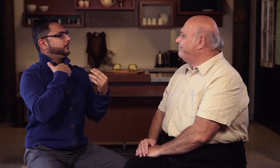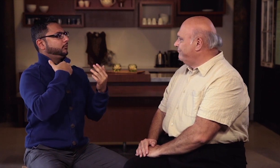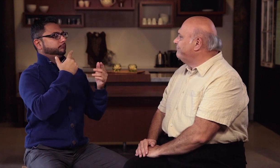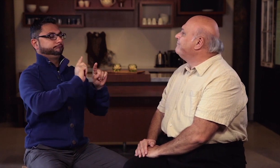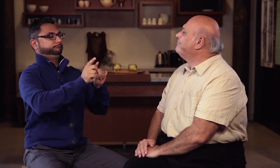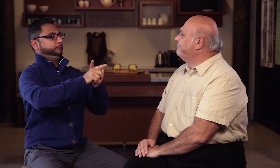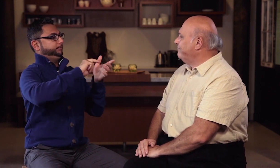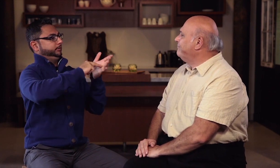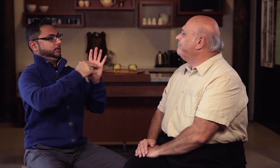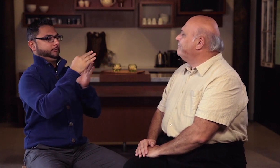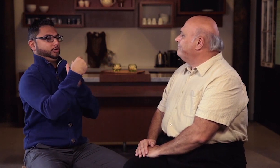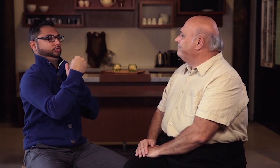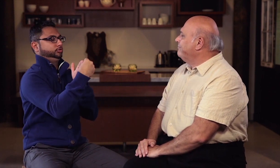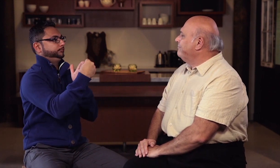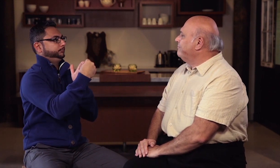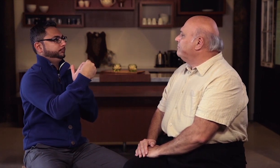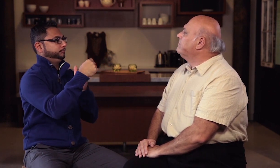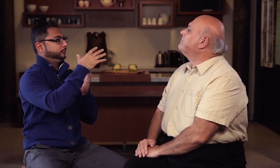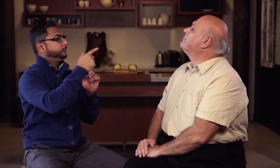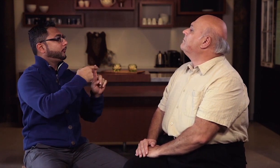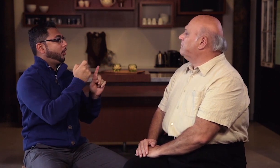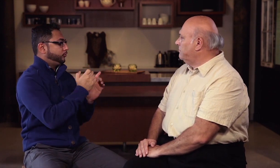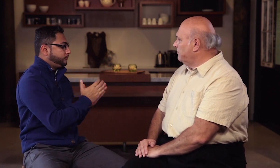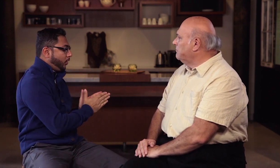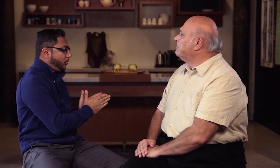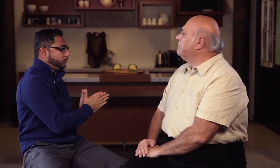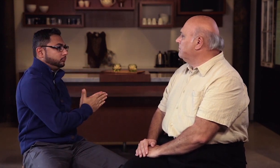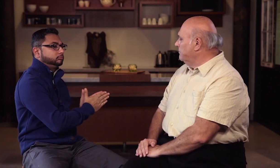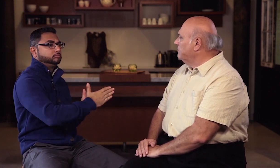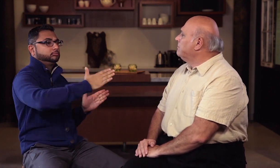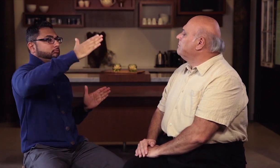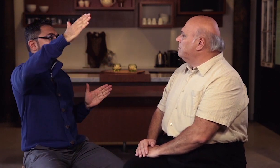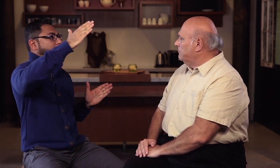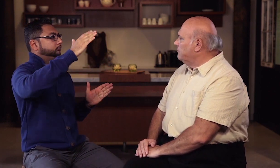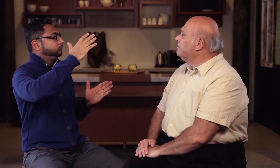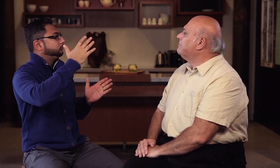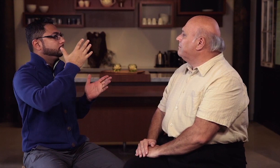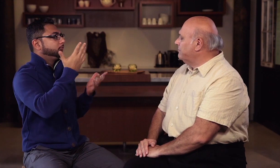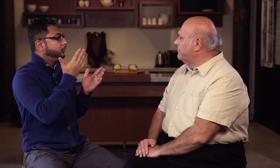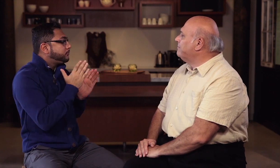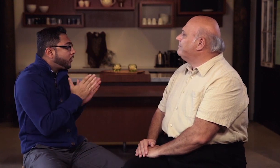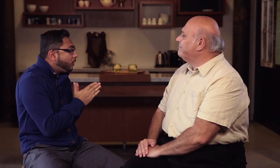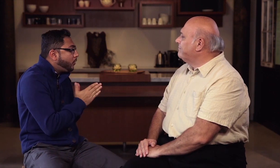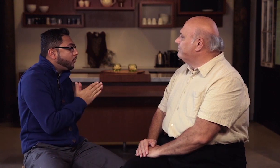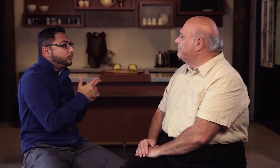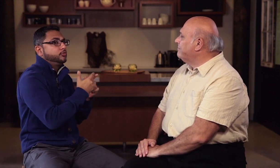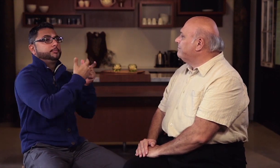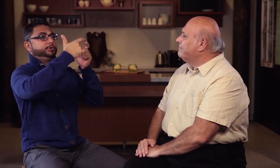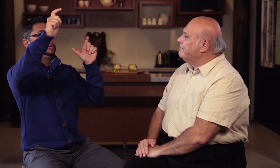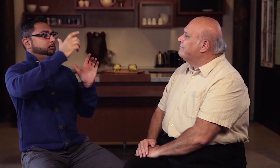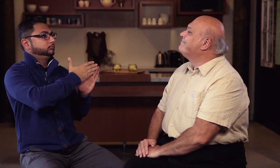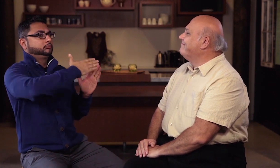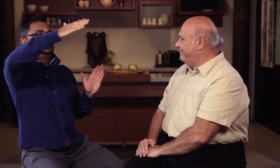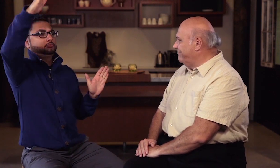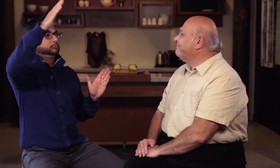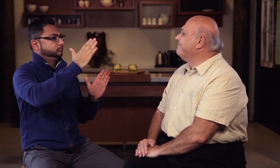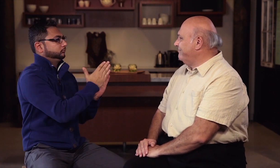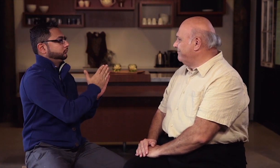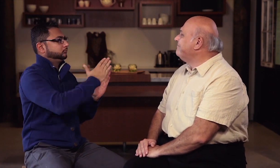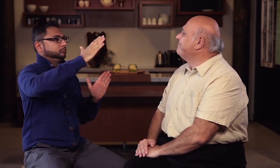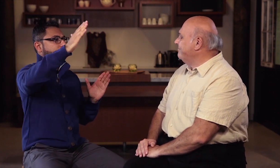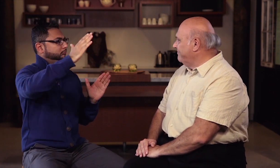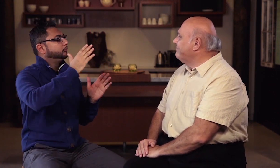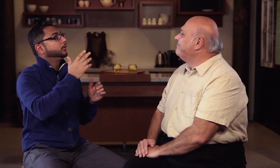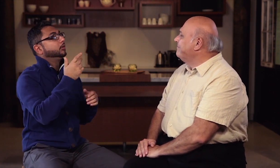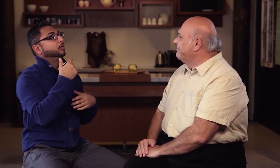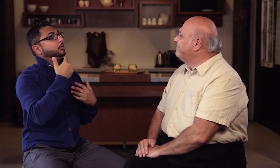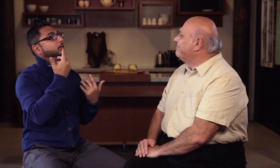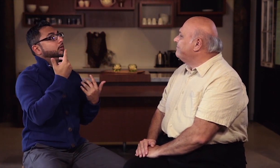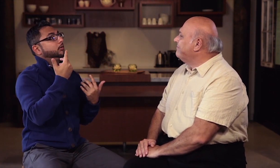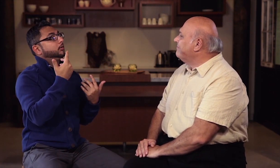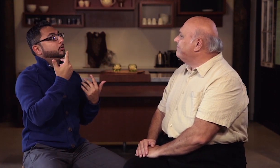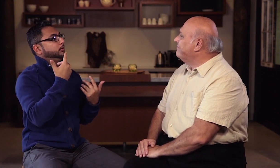it doesn't. There are different meanings of leadership. Leading in a small role up to a